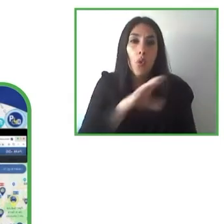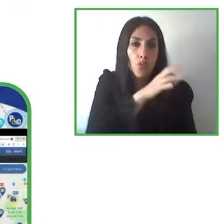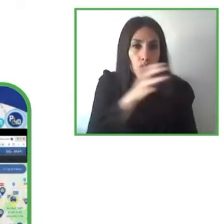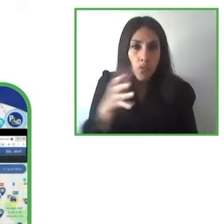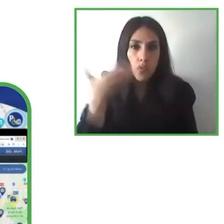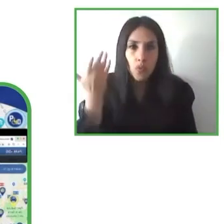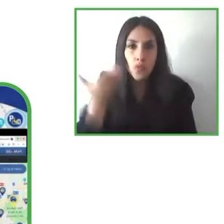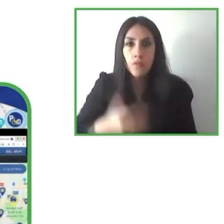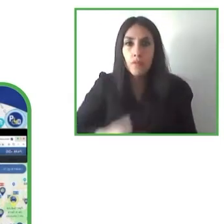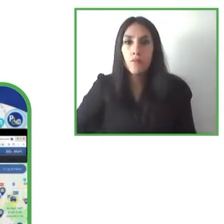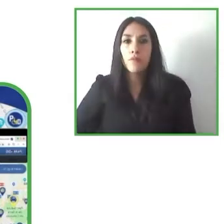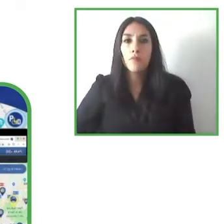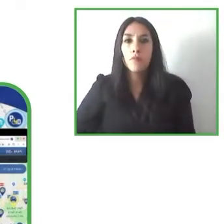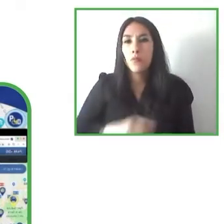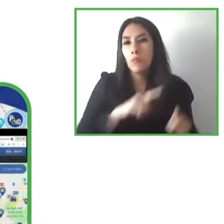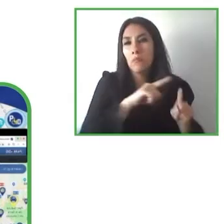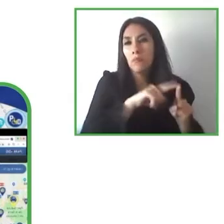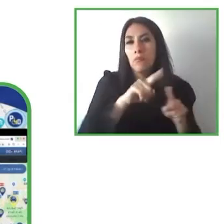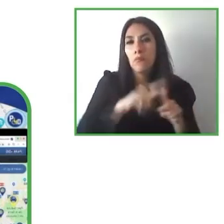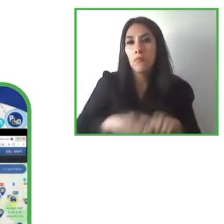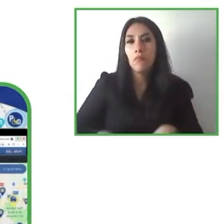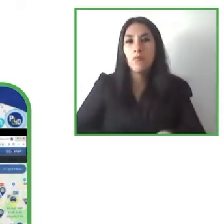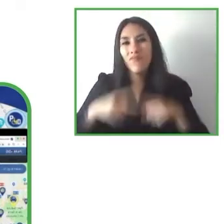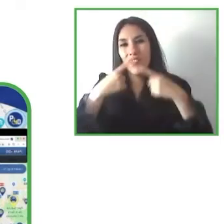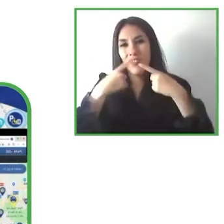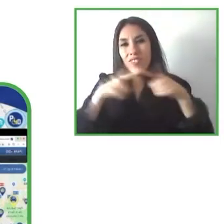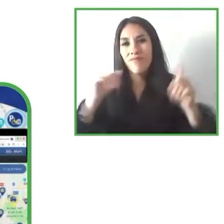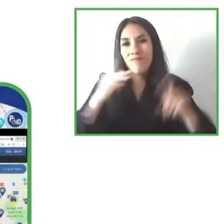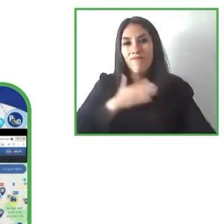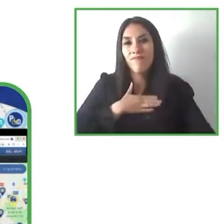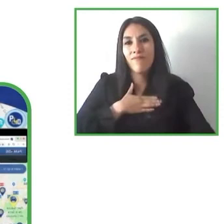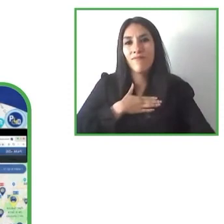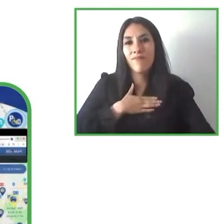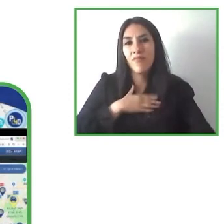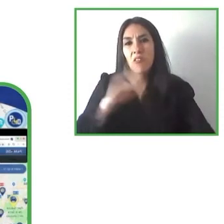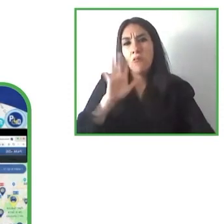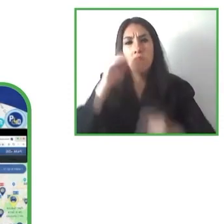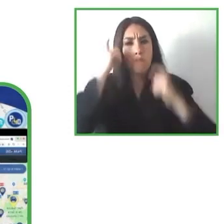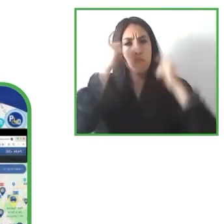differences and I’m not concerned about technology as you mentioned it's more